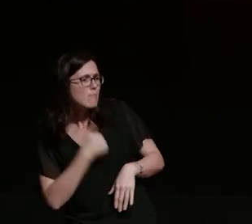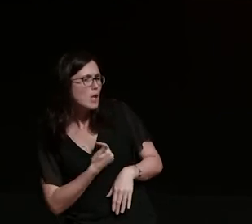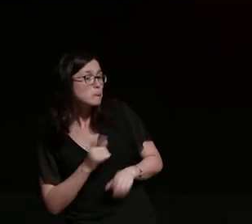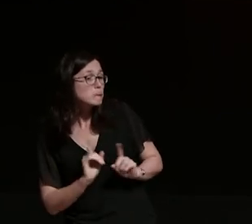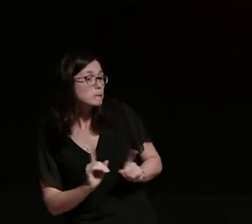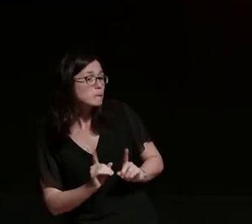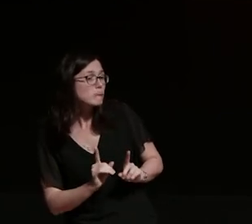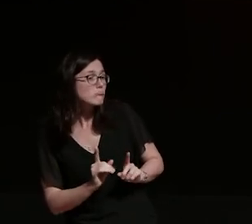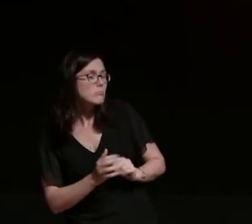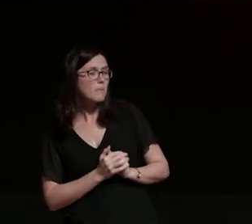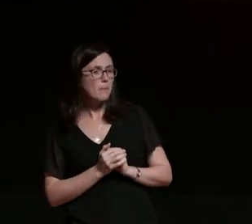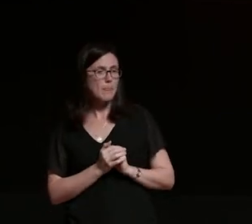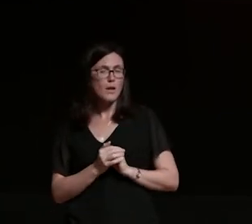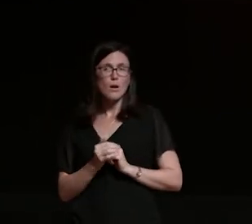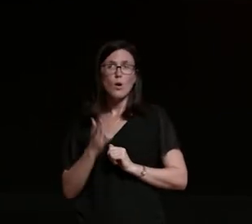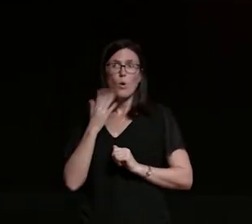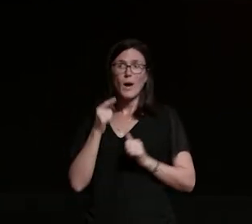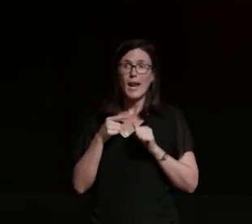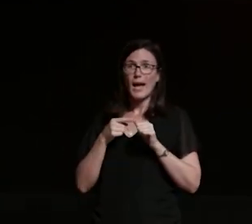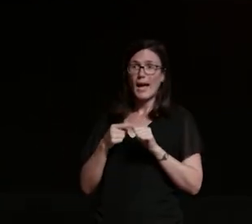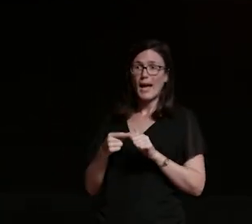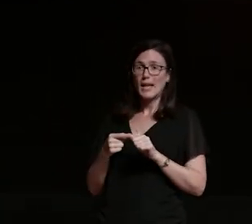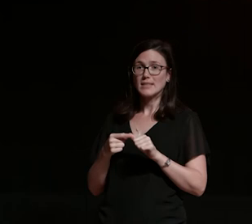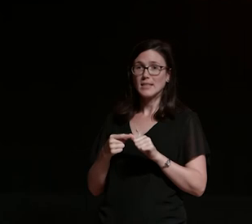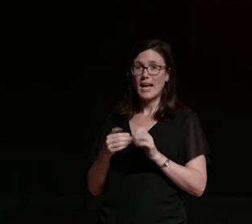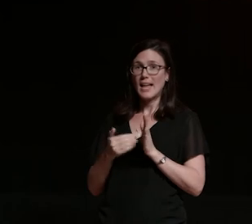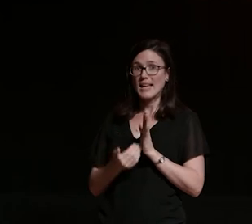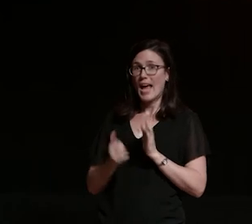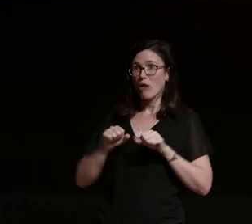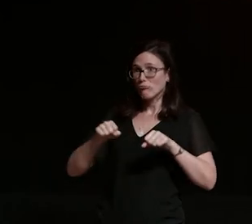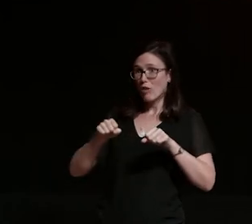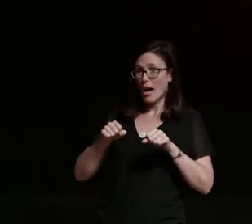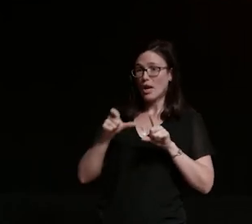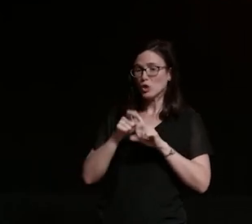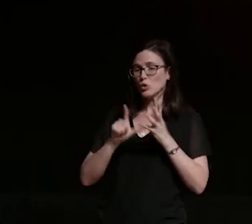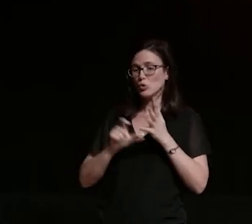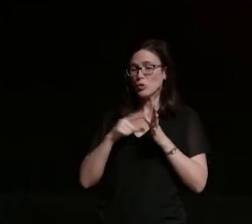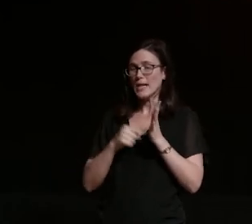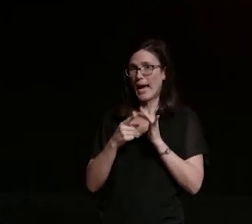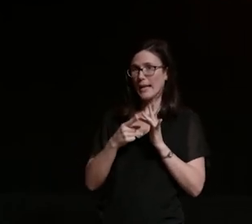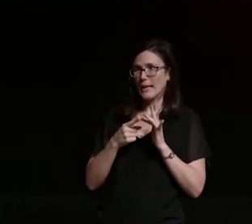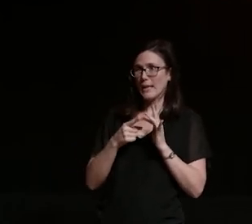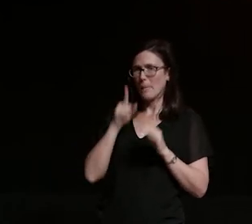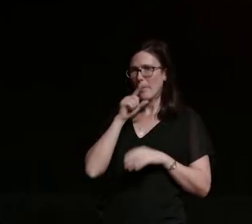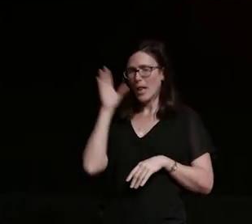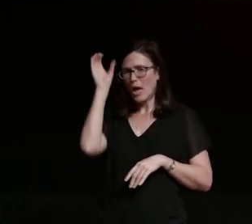or when i answer that i now write a ducati scrambler i'll cop the assumption oh you're on one